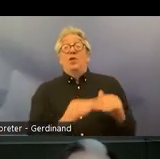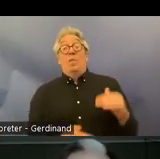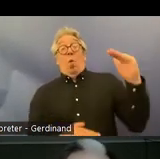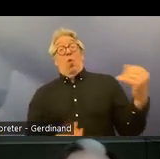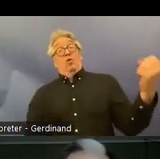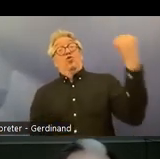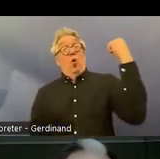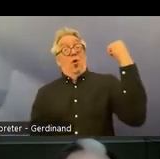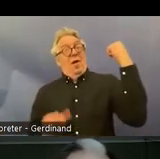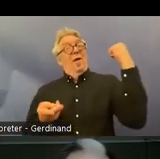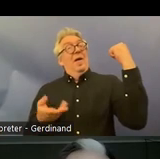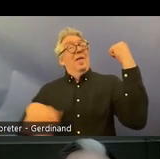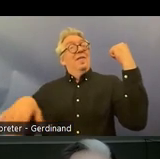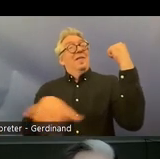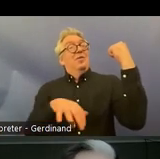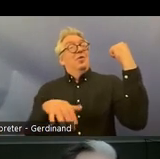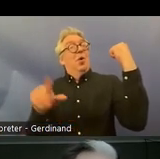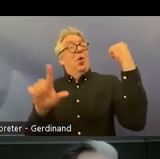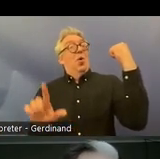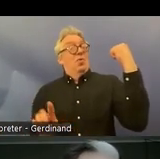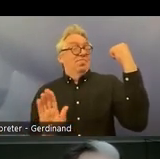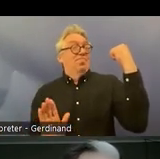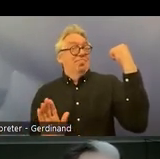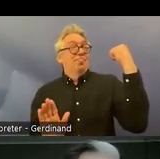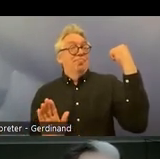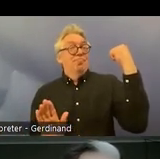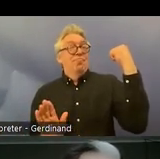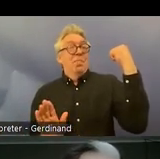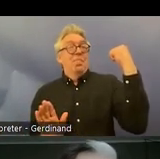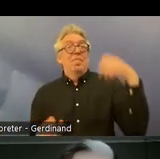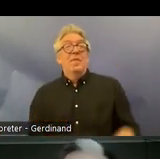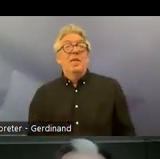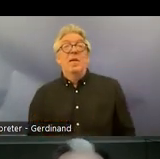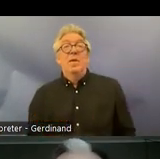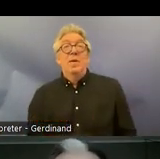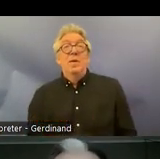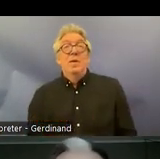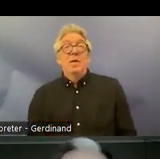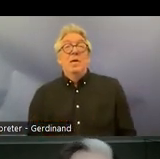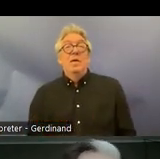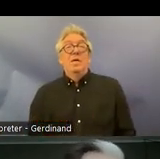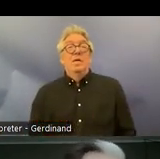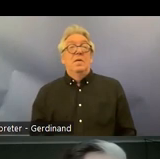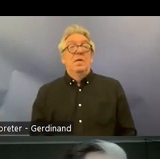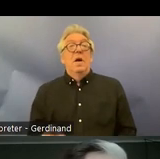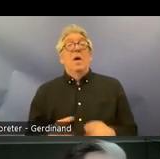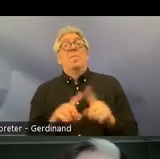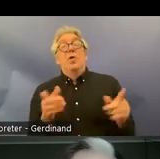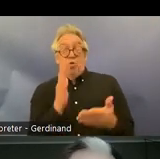cases this conflict doesn't um uh it often gets solved through